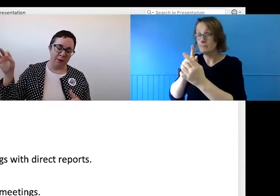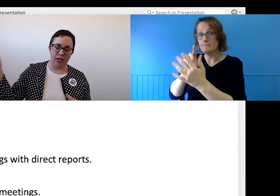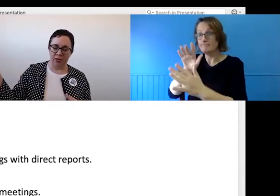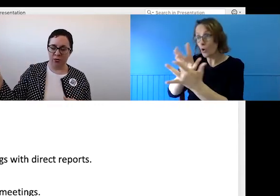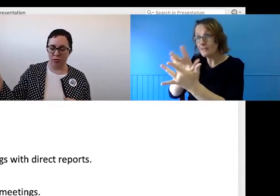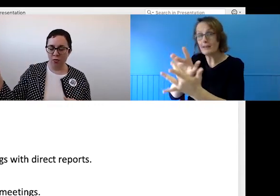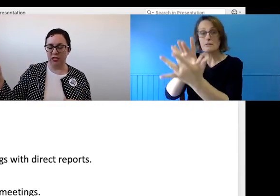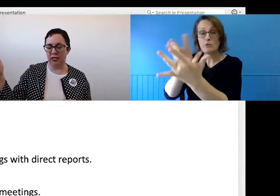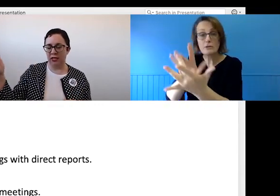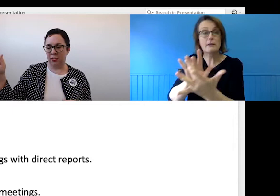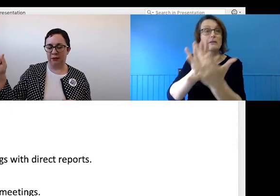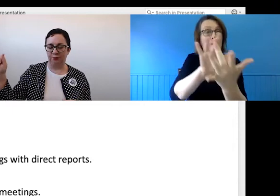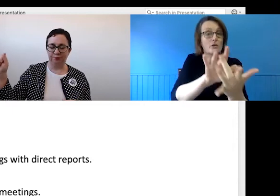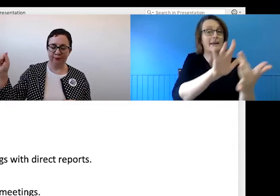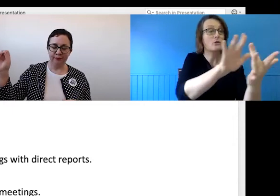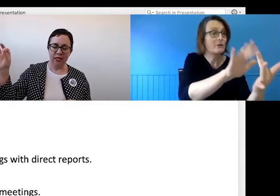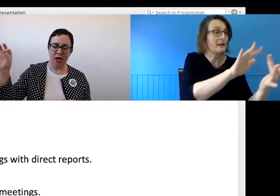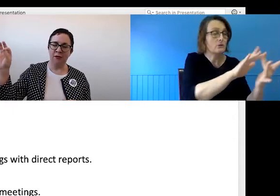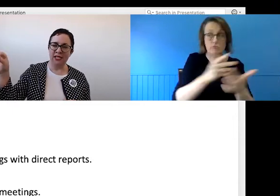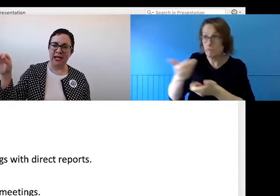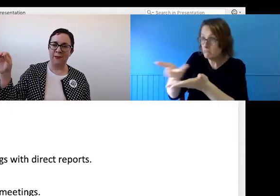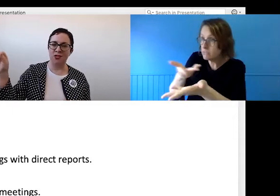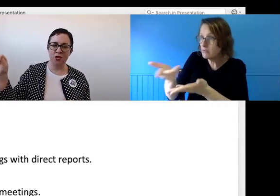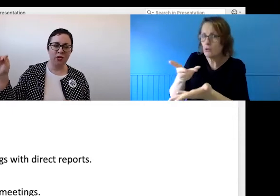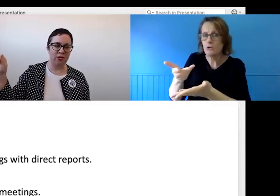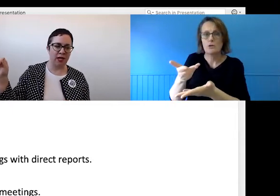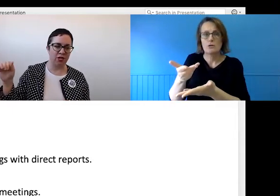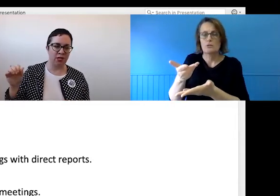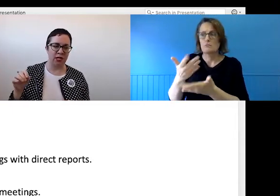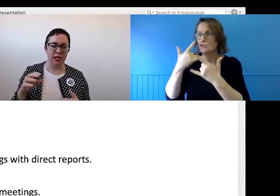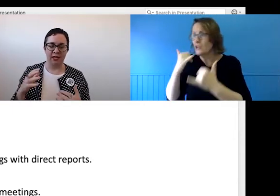putting thought into the type of team and social interactions that